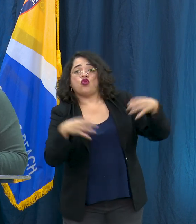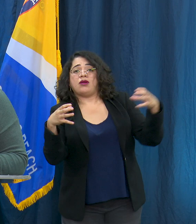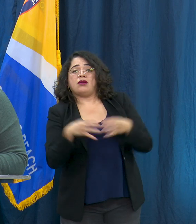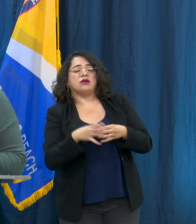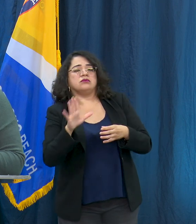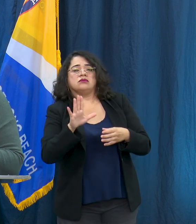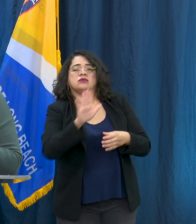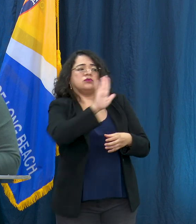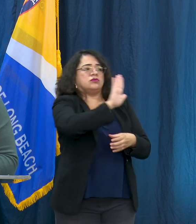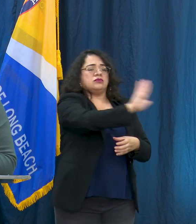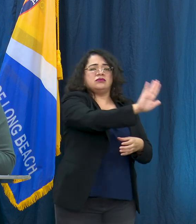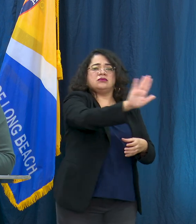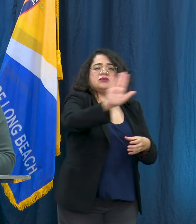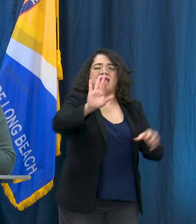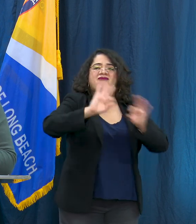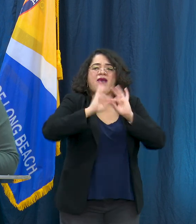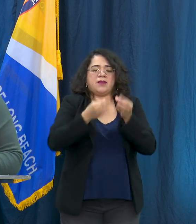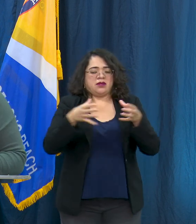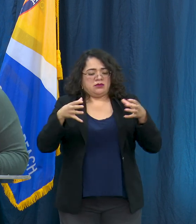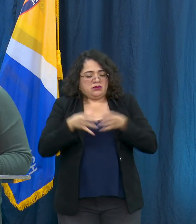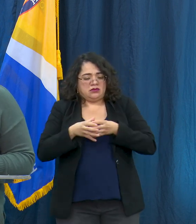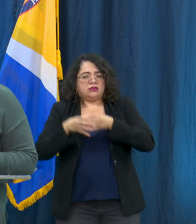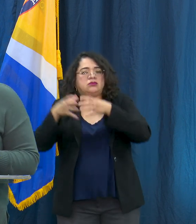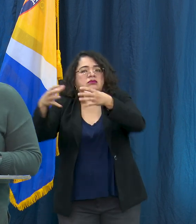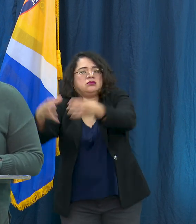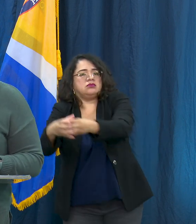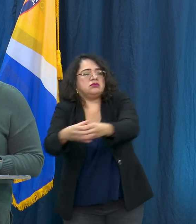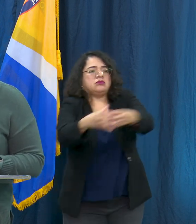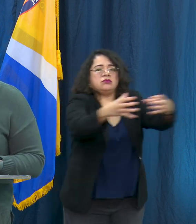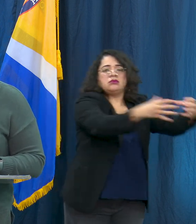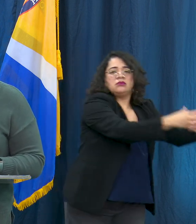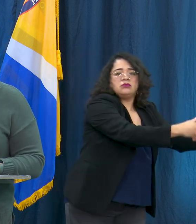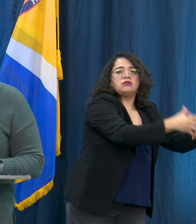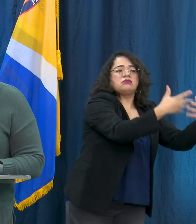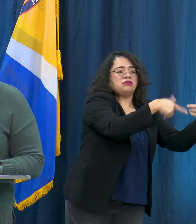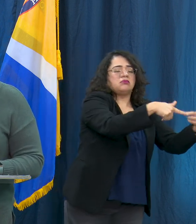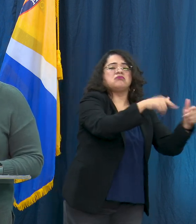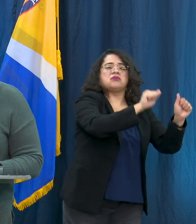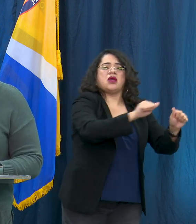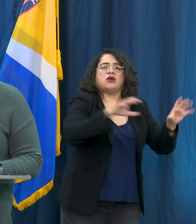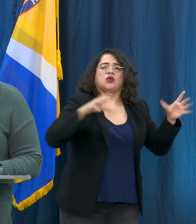include a las personas que viven and enemies Moga diciendo esto que temos que